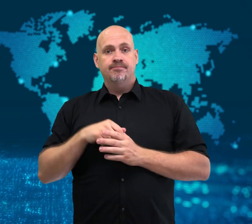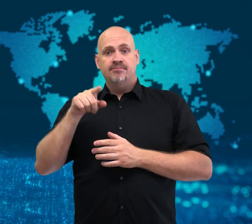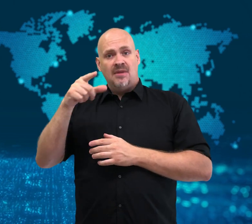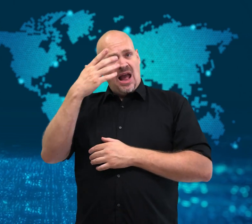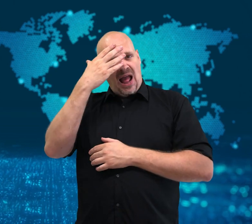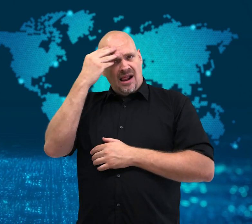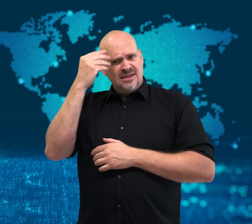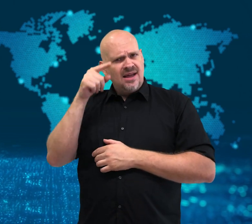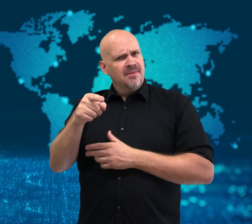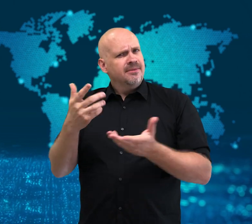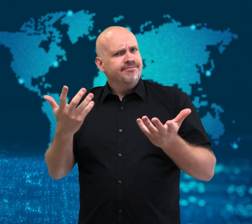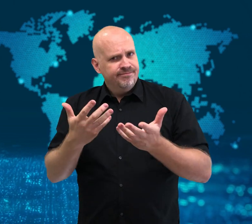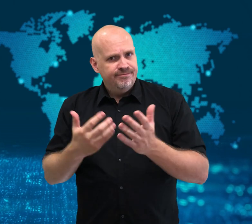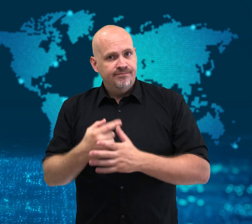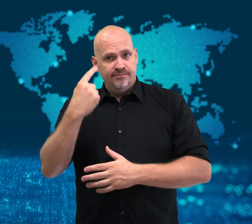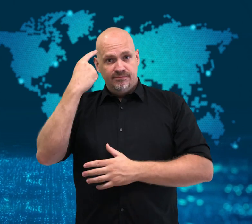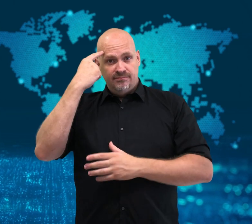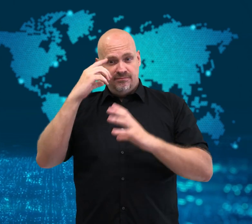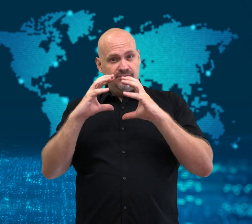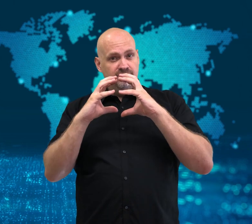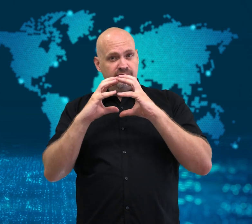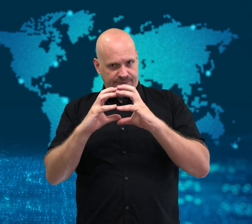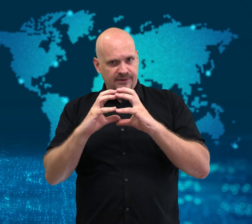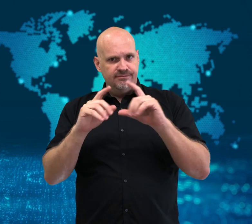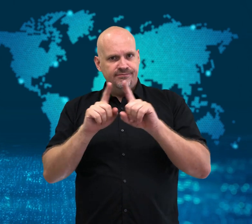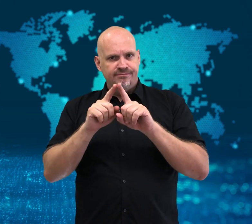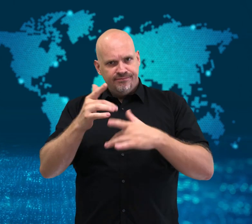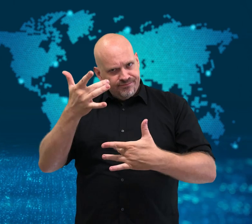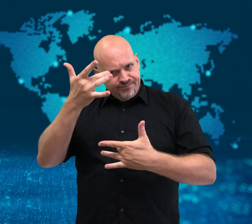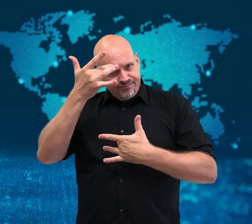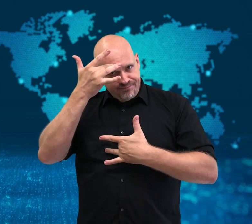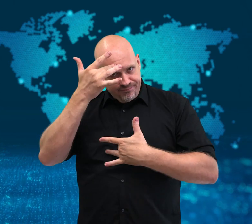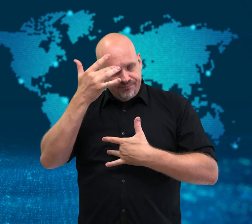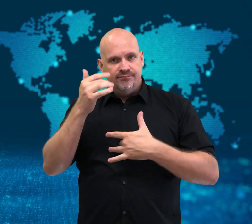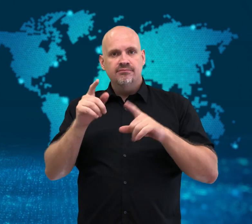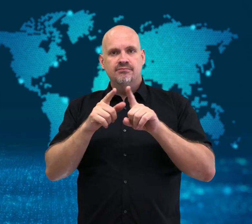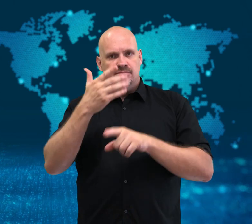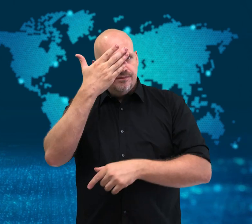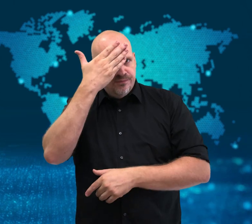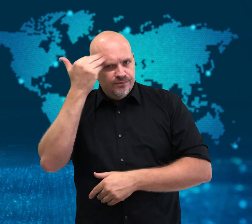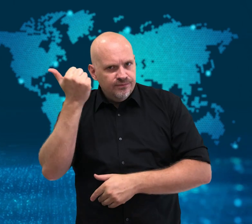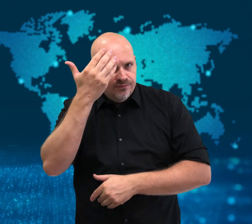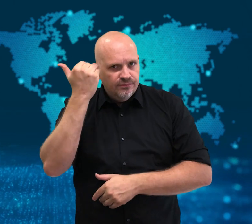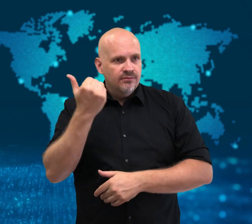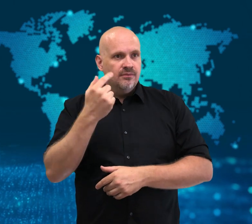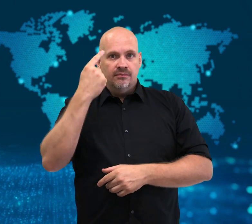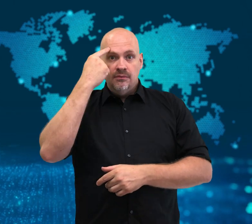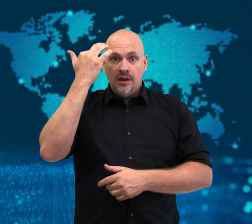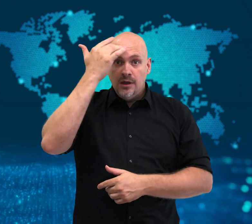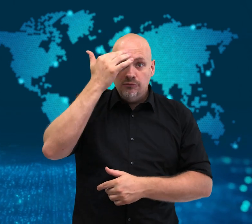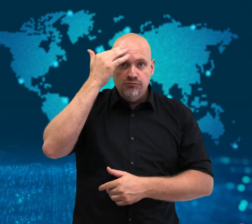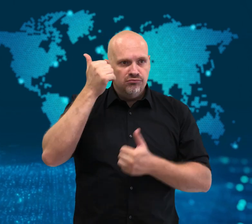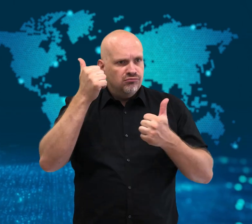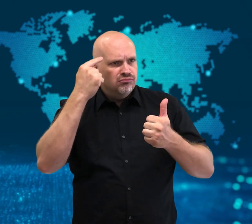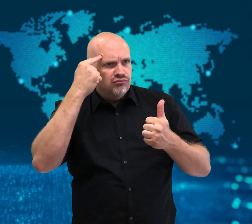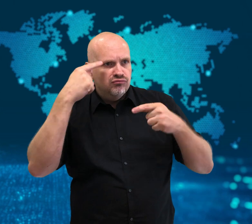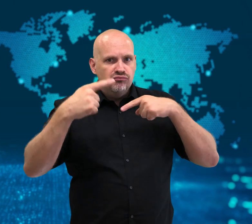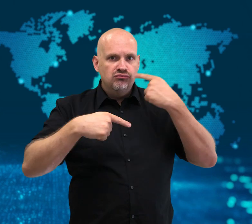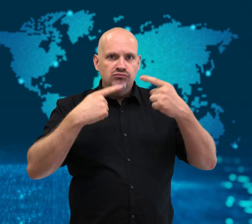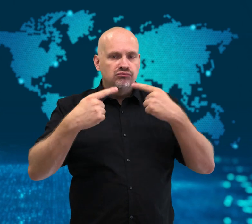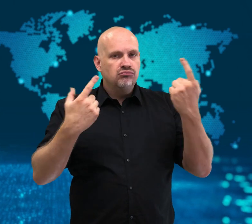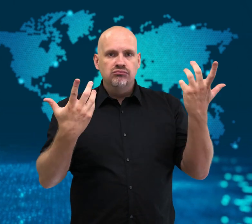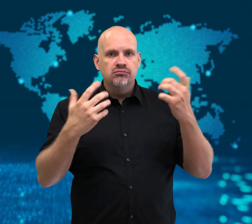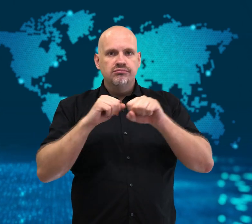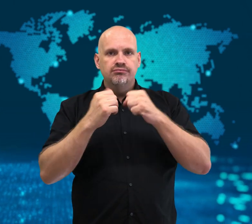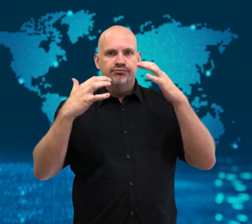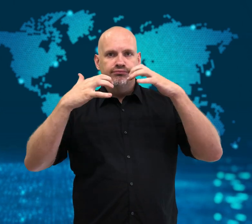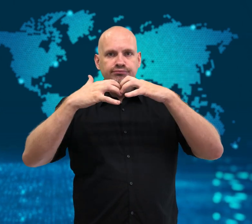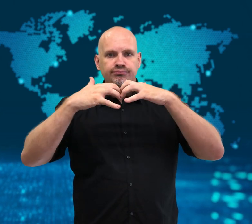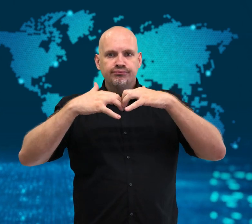Alzheimers is a brain disorder that destroys memory and thinking,